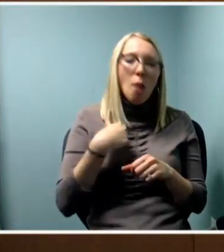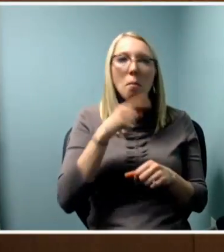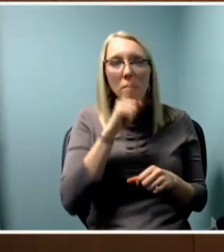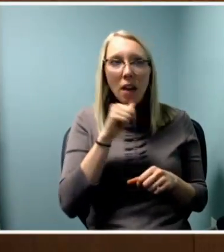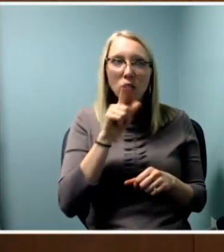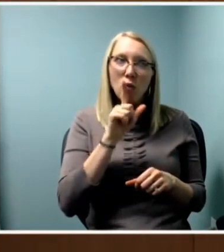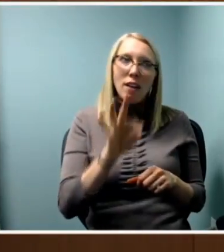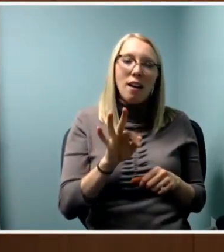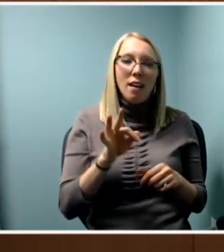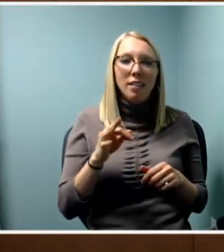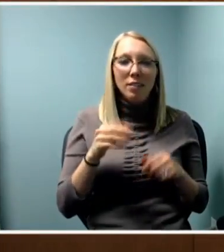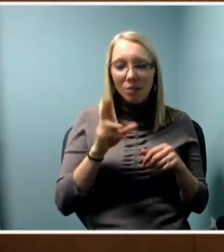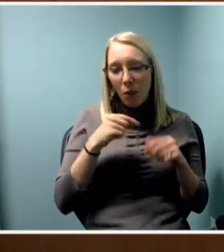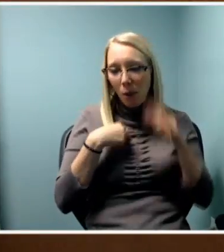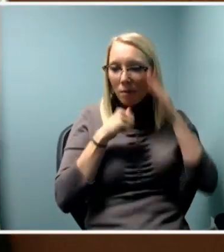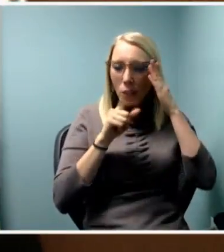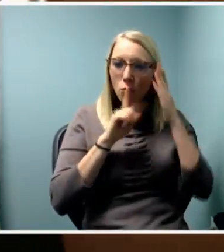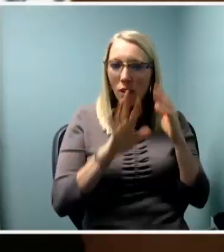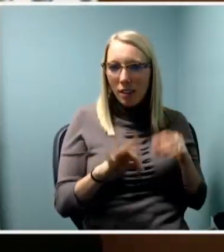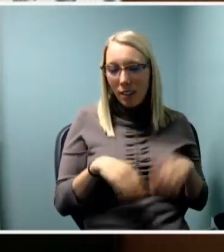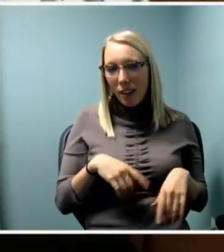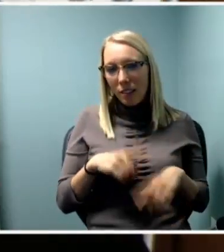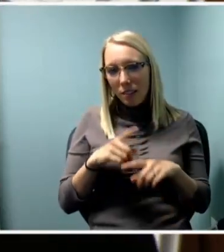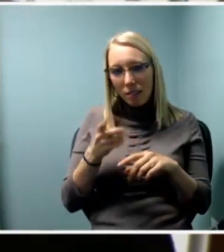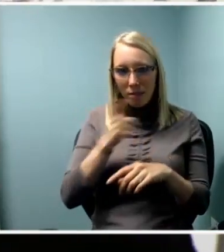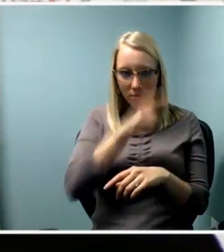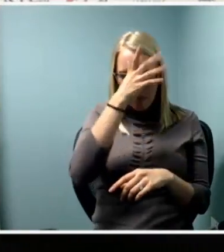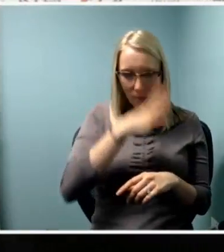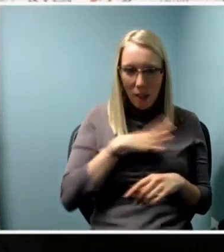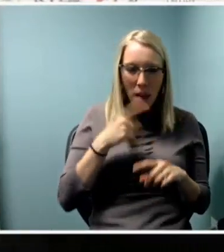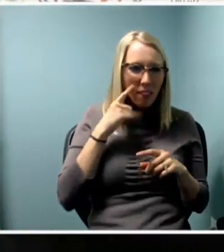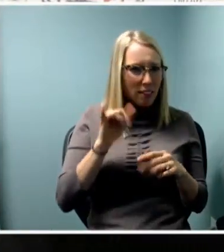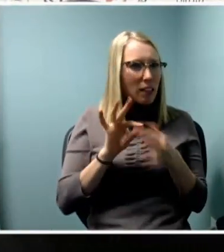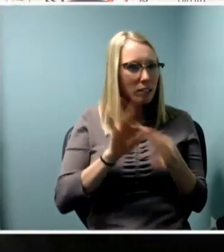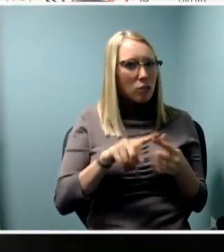(Charlie) Well and I think that ties in nicely to this point: helping younger people find their voice.